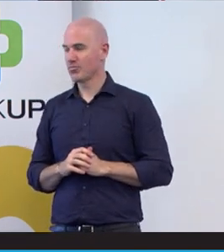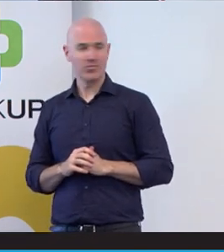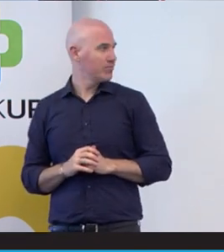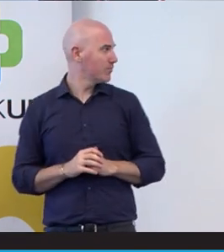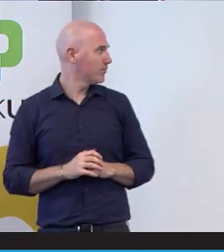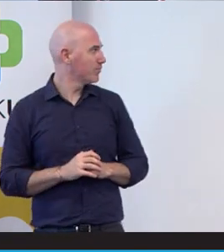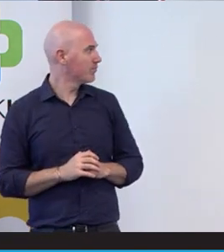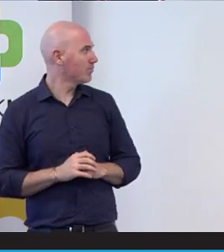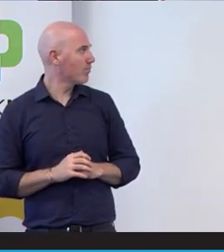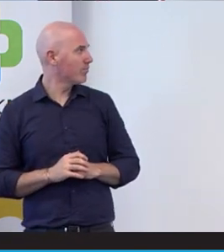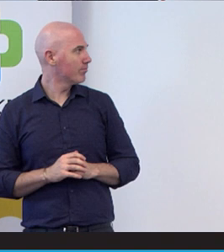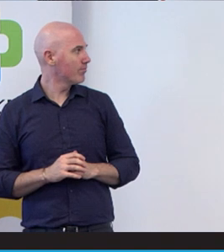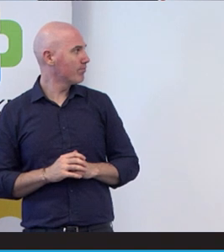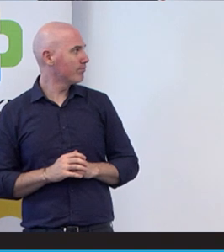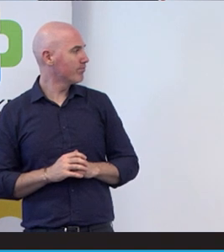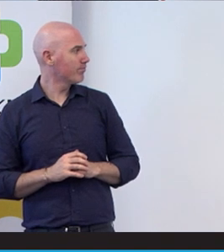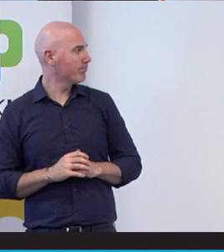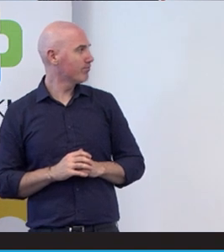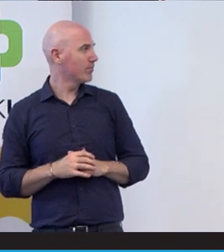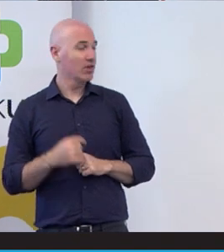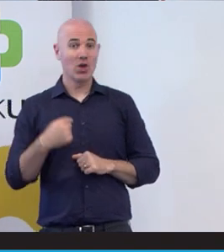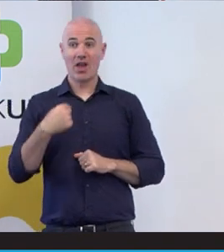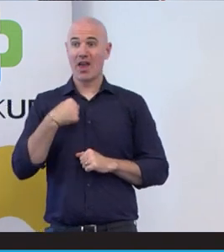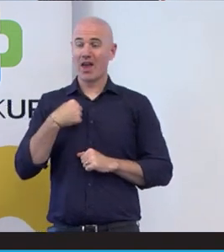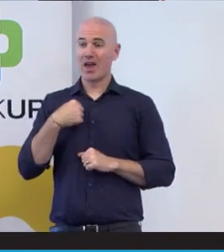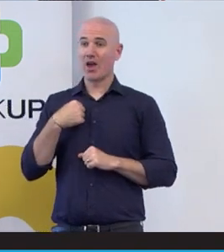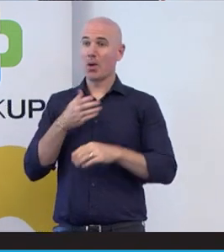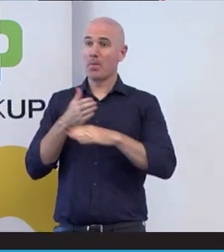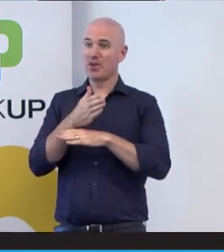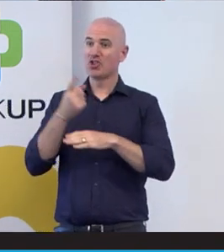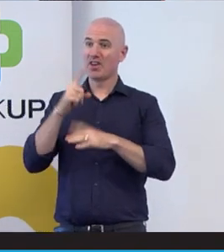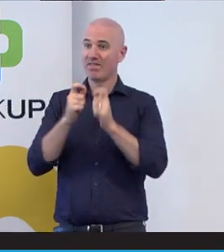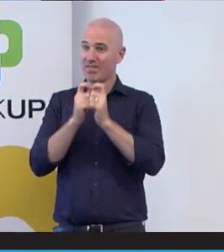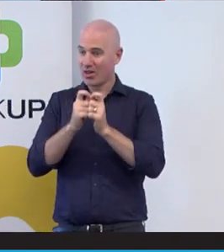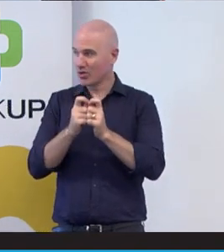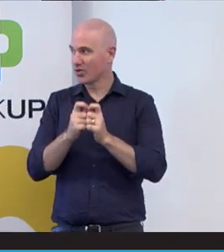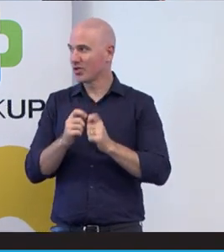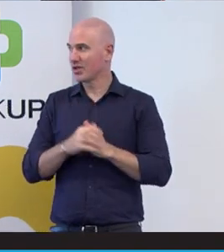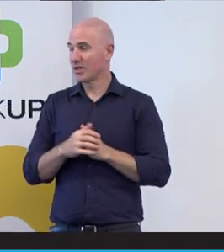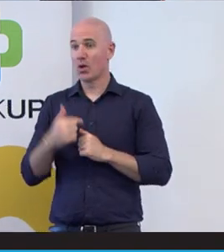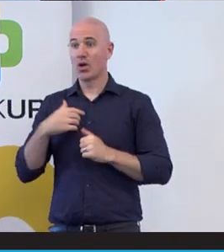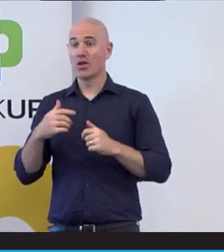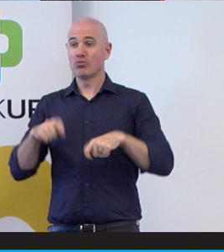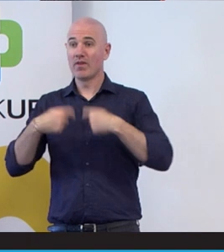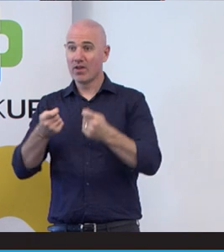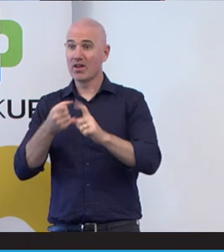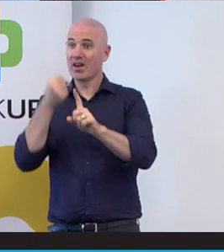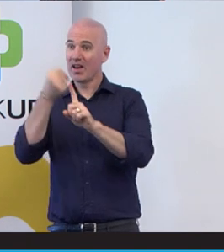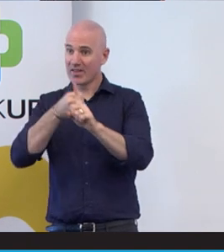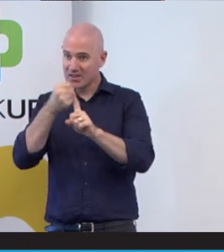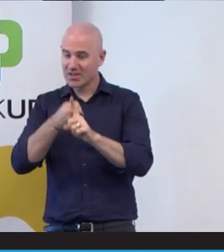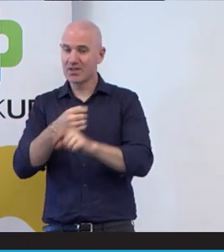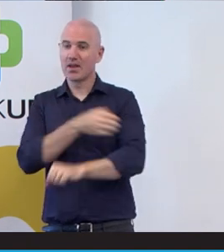We are equal to provide inclusive advocacy, empowering and driving positive change in our